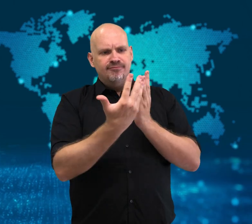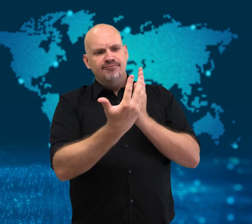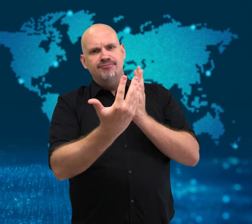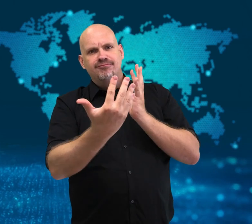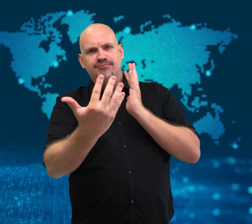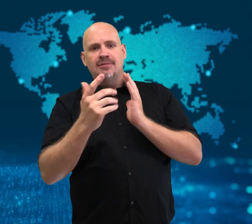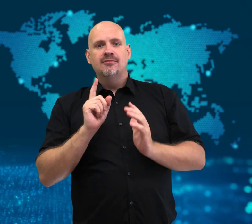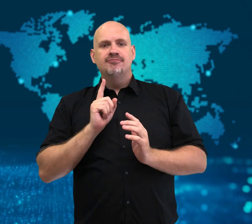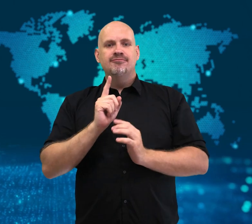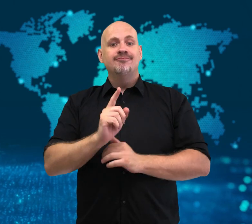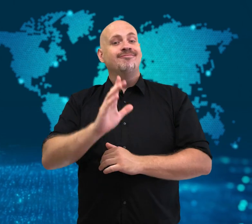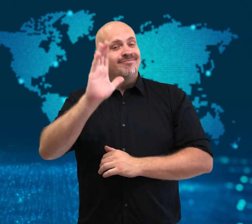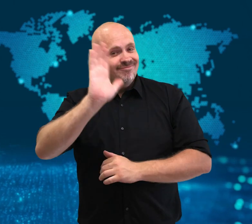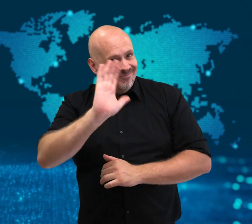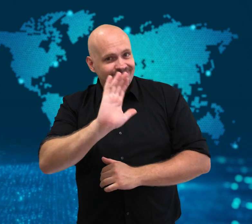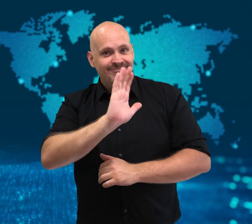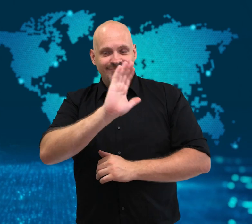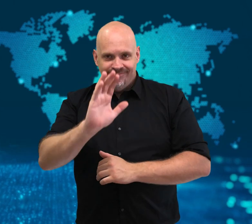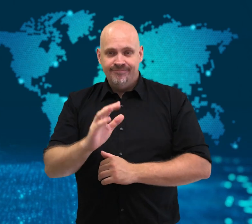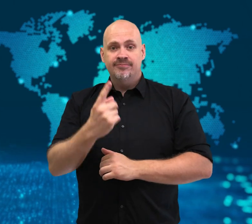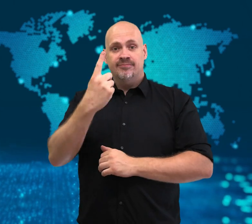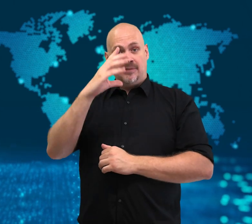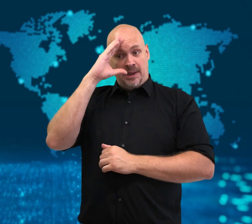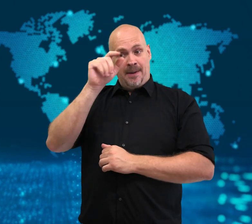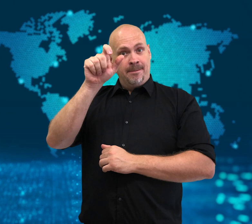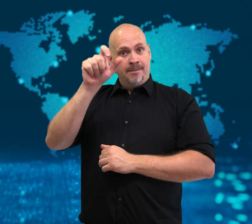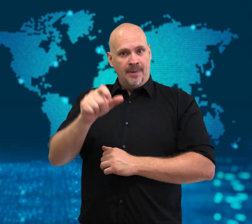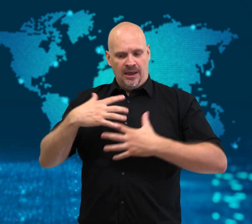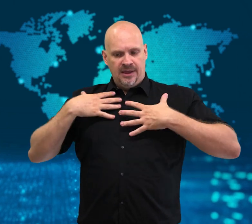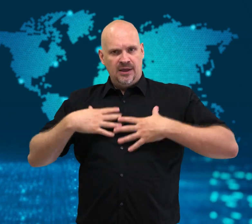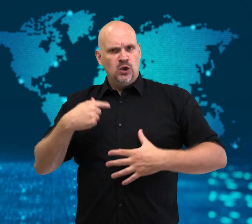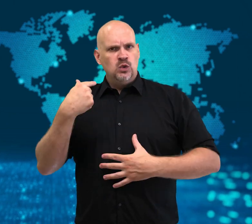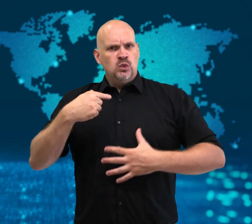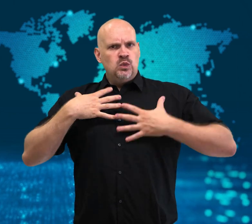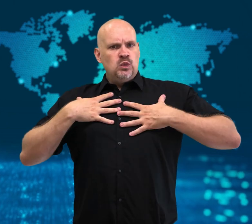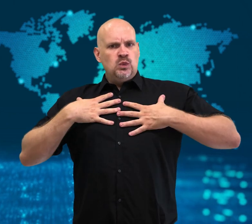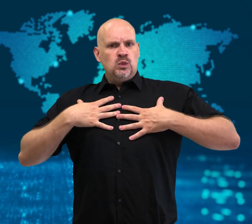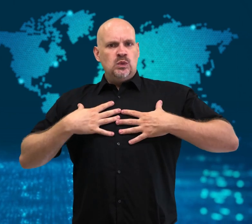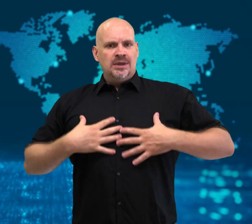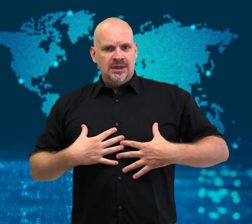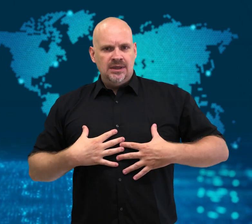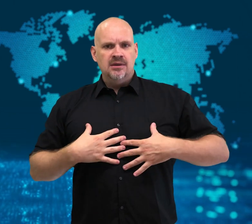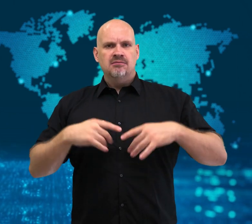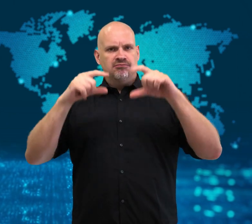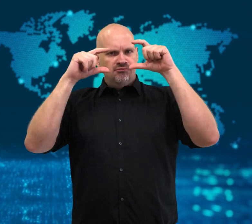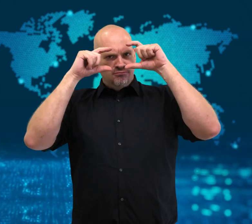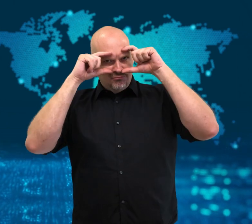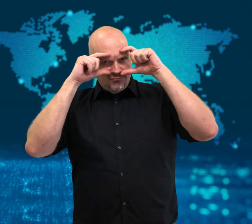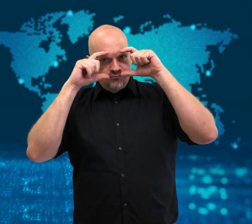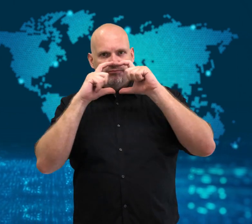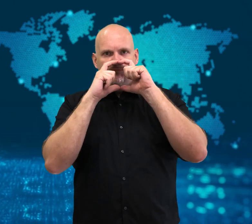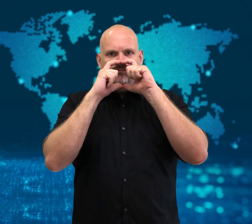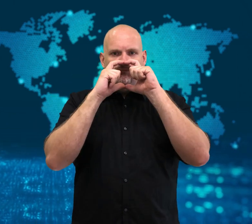Macron then greeted a crowd that was waiting for him behind